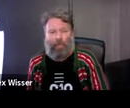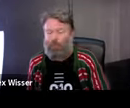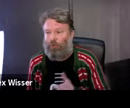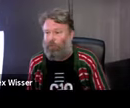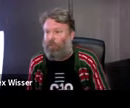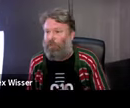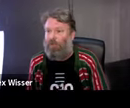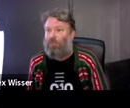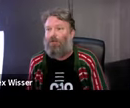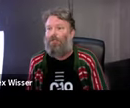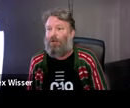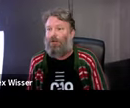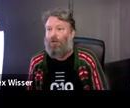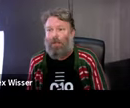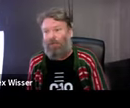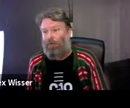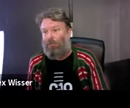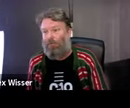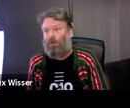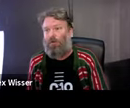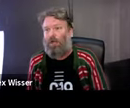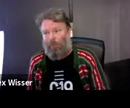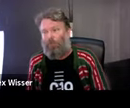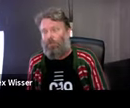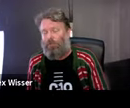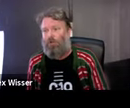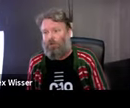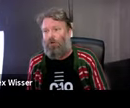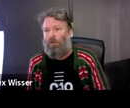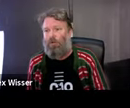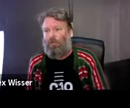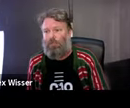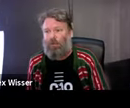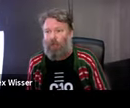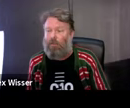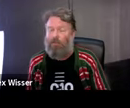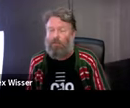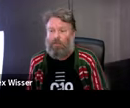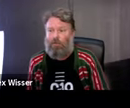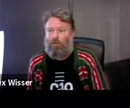community-engaged artist, and none of us were, so we sort of just had to roll with it which I think wassing you know, actually part of